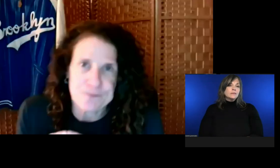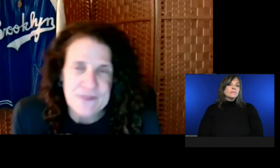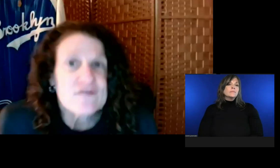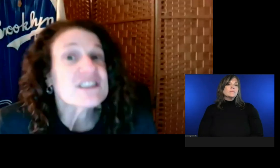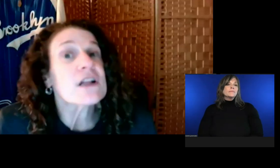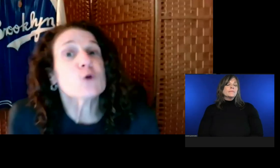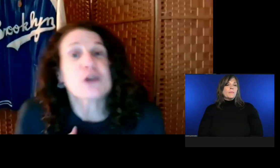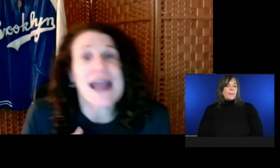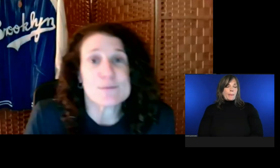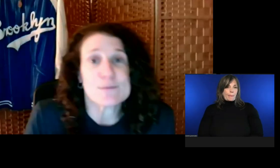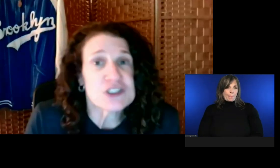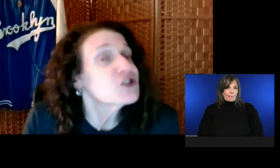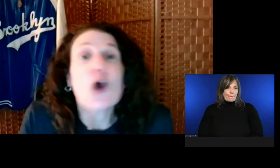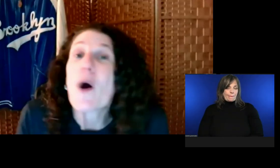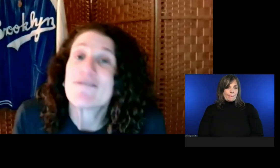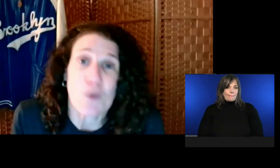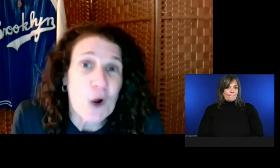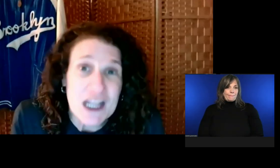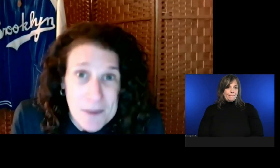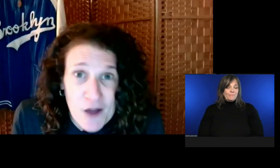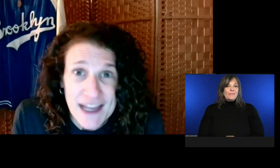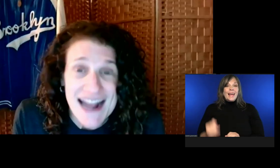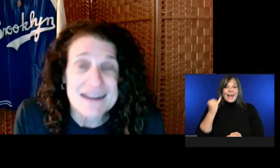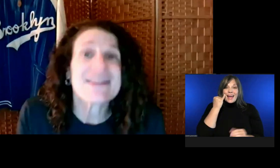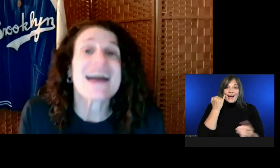That's the best thing about closed captions.